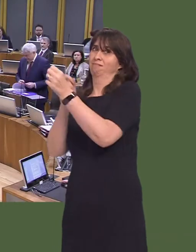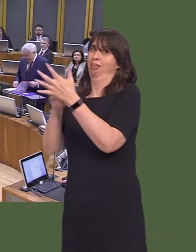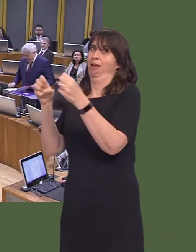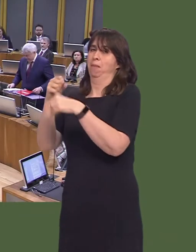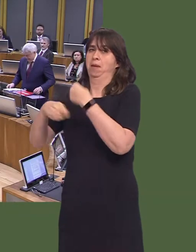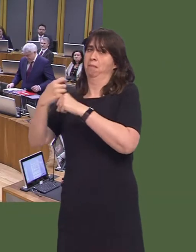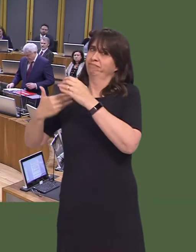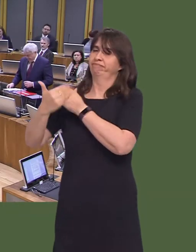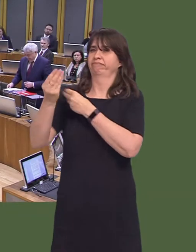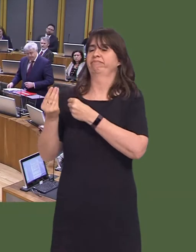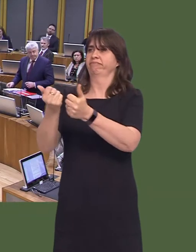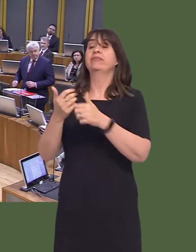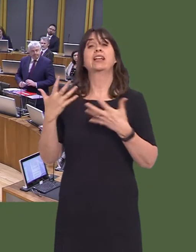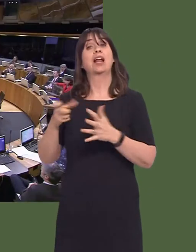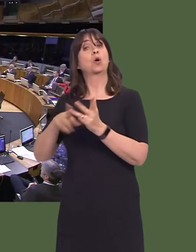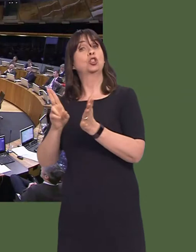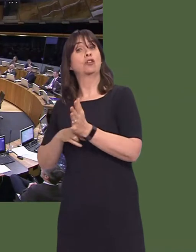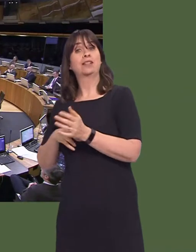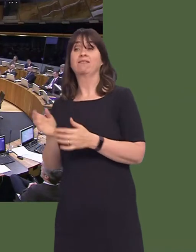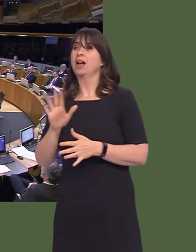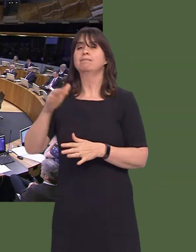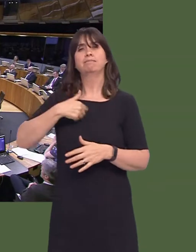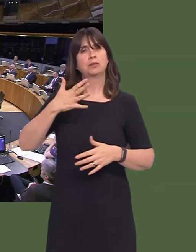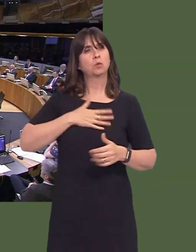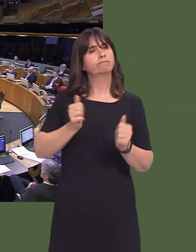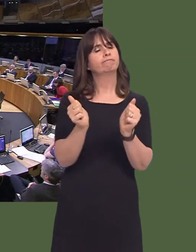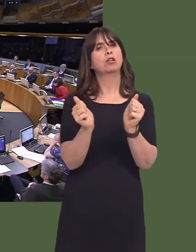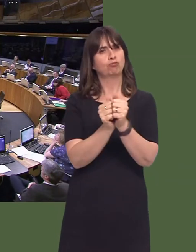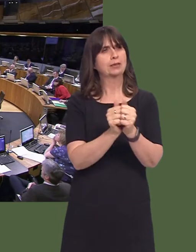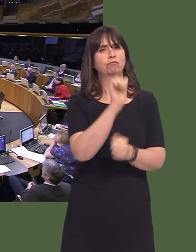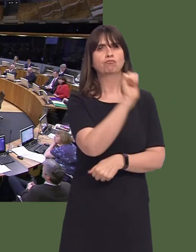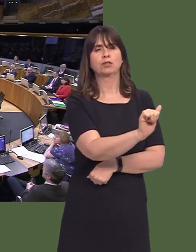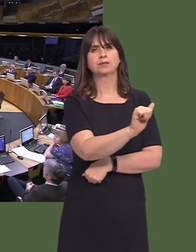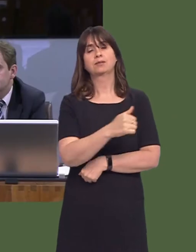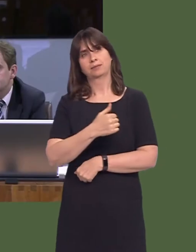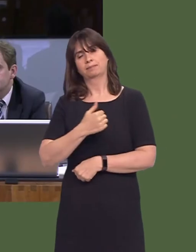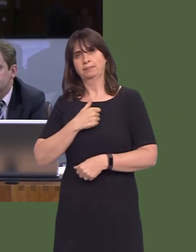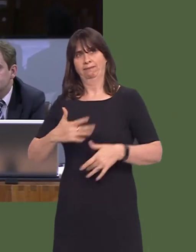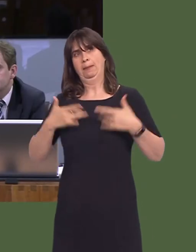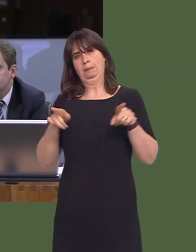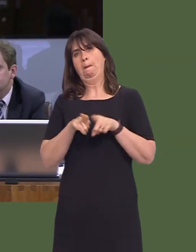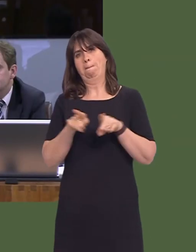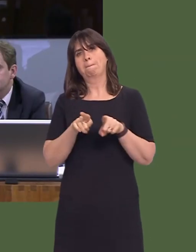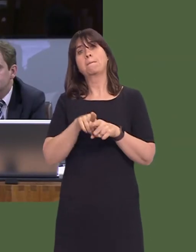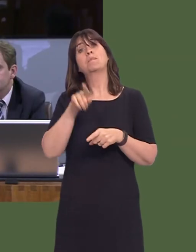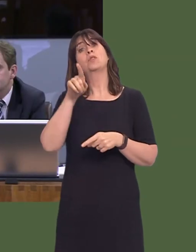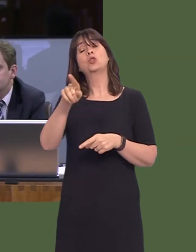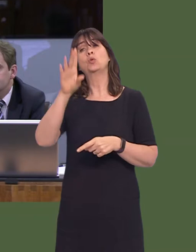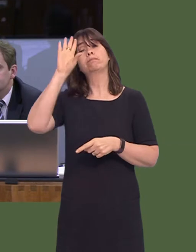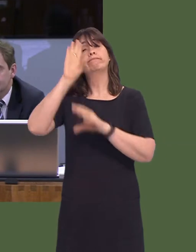Andrew RT Davies AM: Thank you, Presiding Officer. Could I join the sentiments of the leader of Plaid Cymru in acknowledging the statement you made to the Labour Party conference,